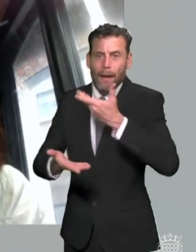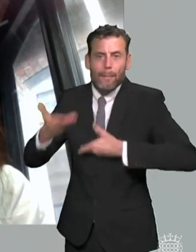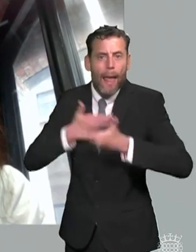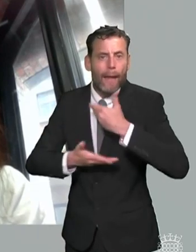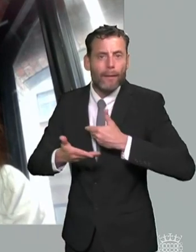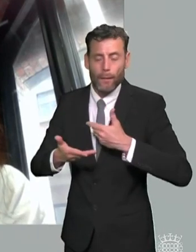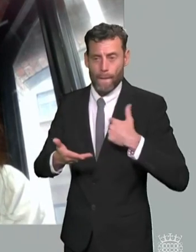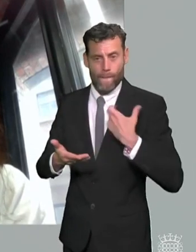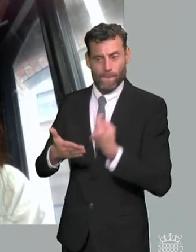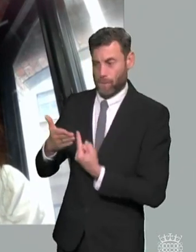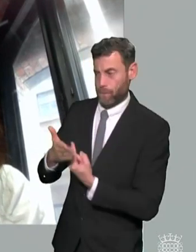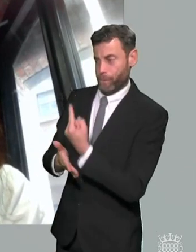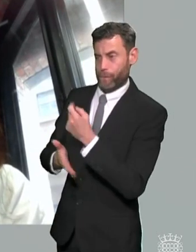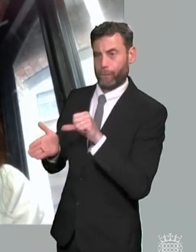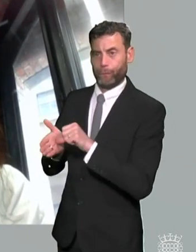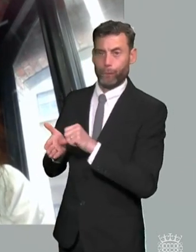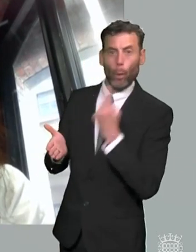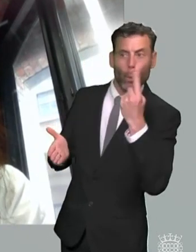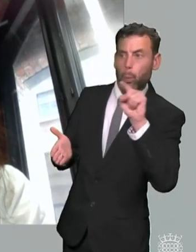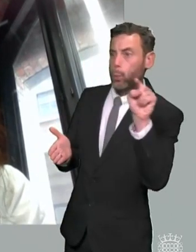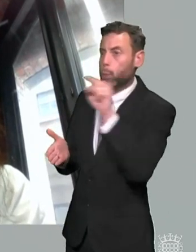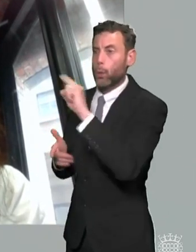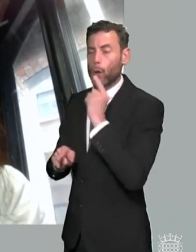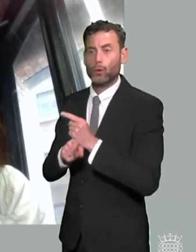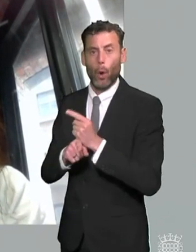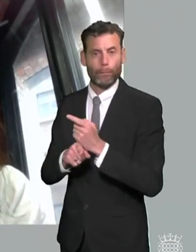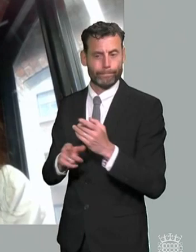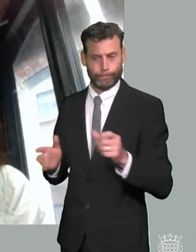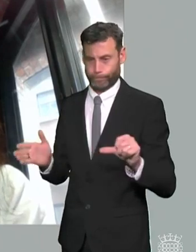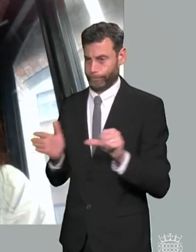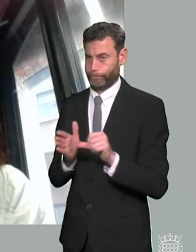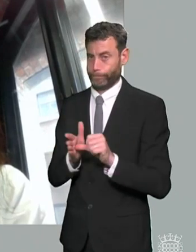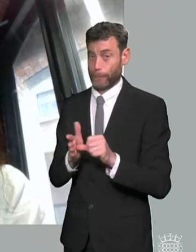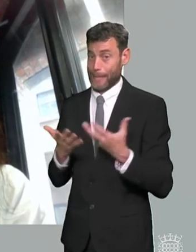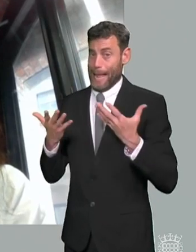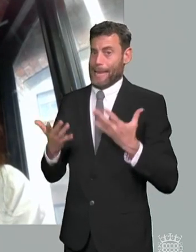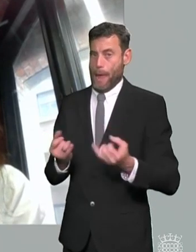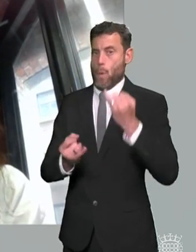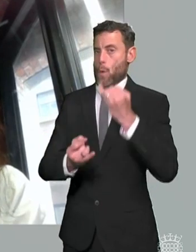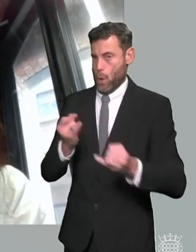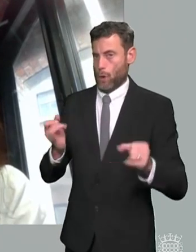issue at an early stage in a case than it ever was pre the pandemic and and you know and parents are